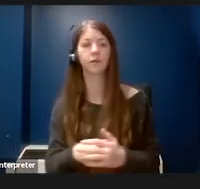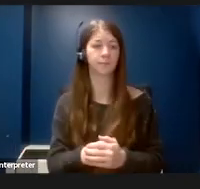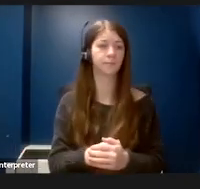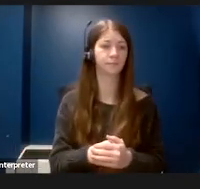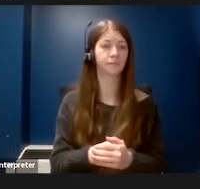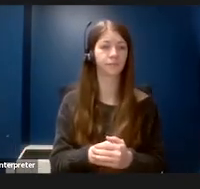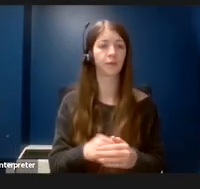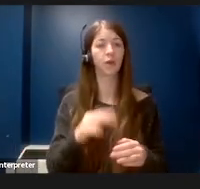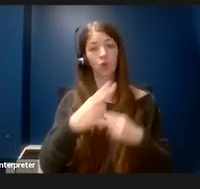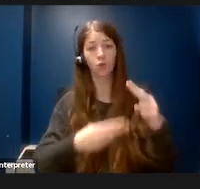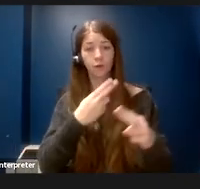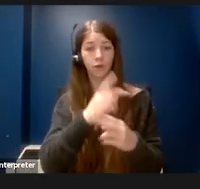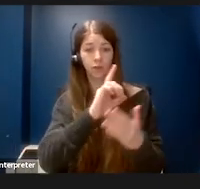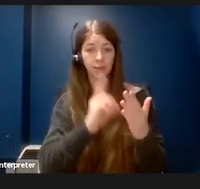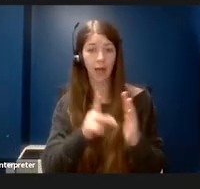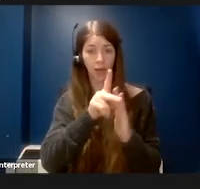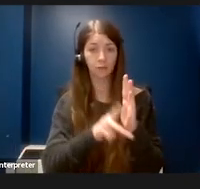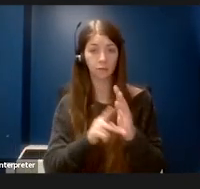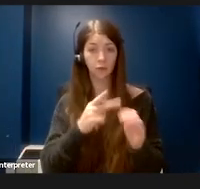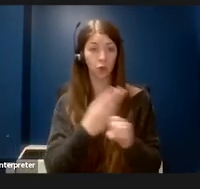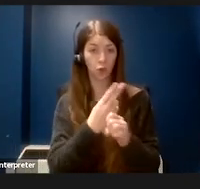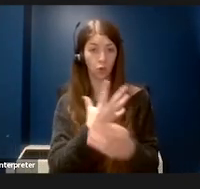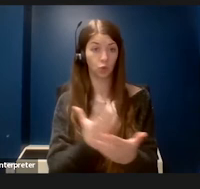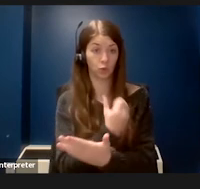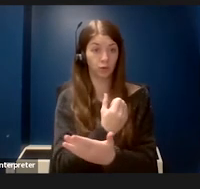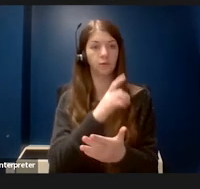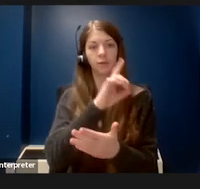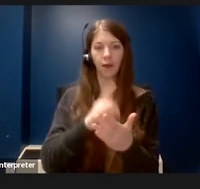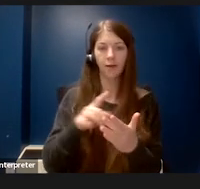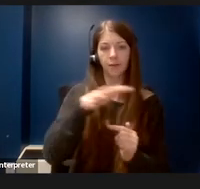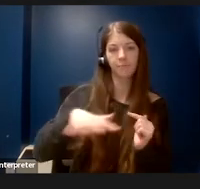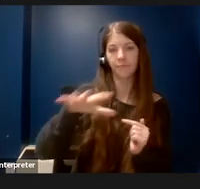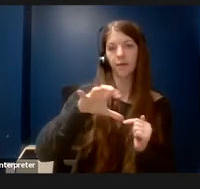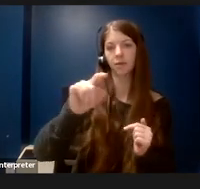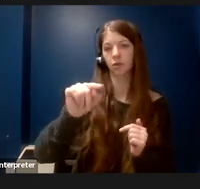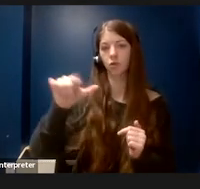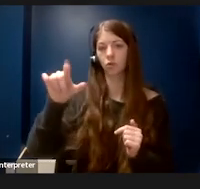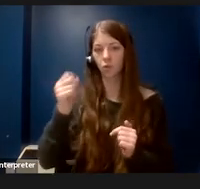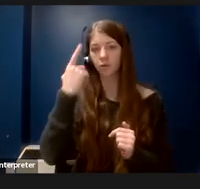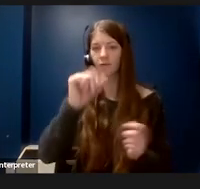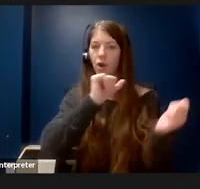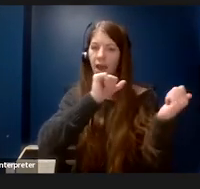principles are used you're designing spaces and tools for everyone, not just the average user.